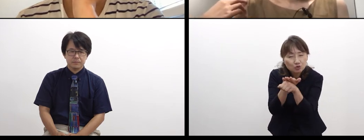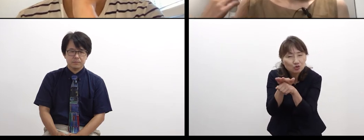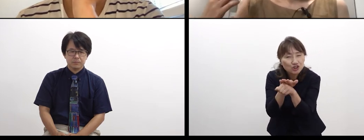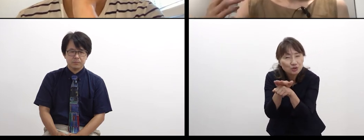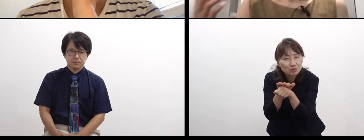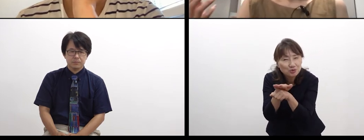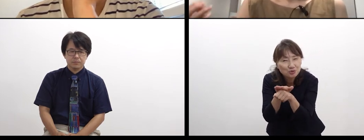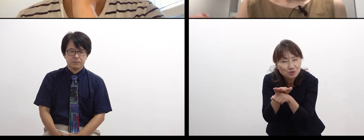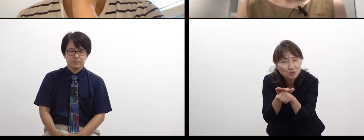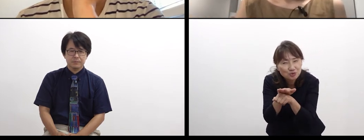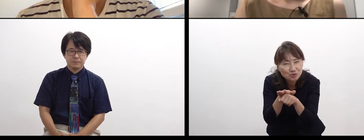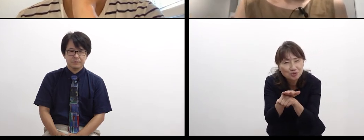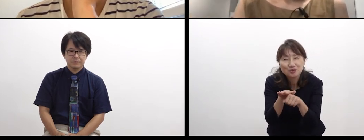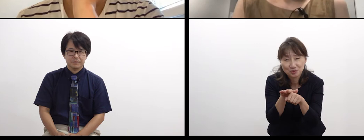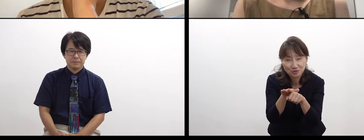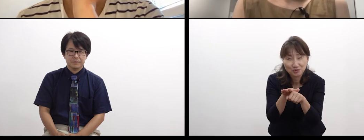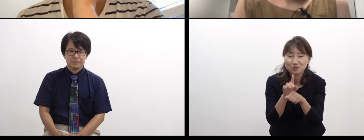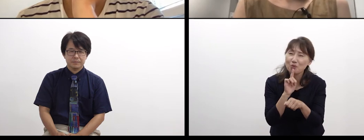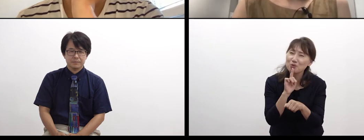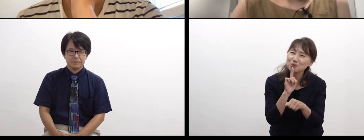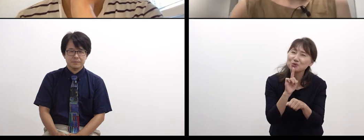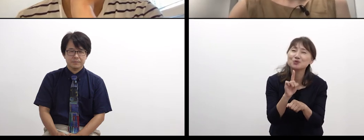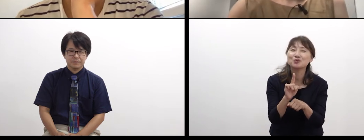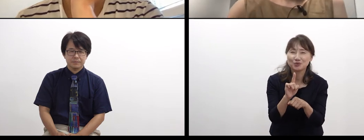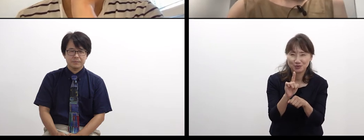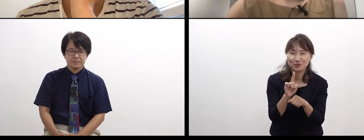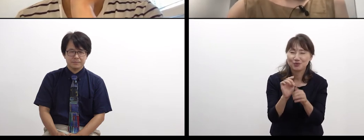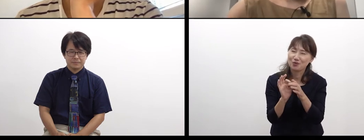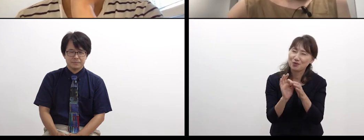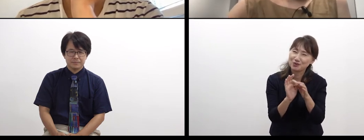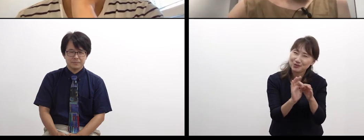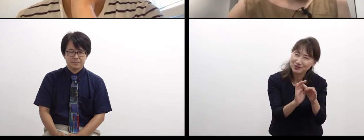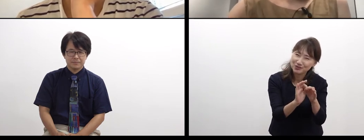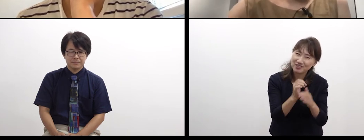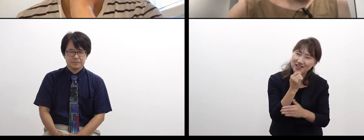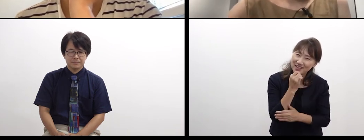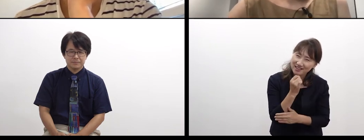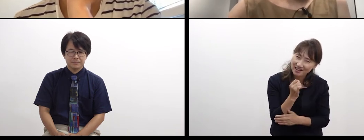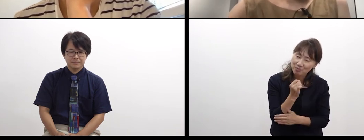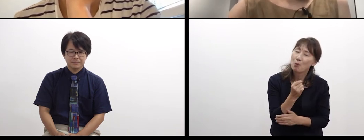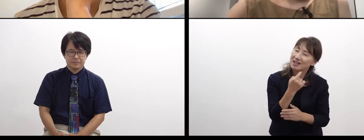Though this might be a matter of my personal feeling,